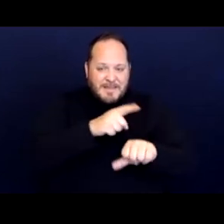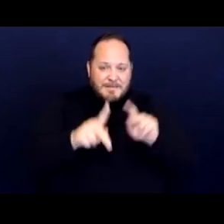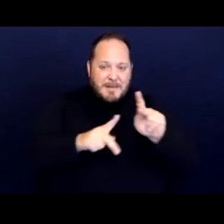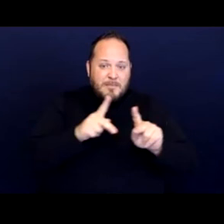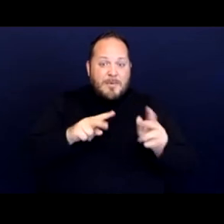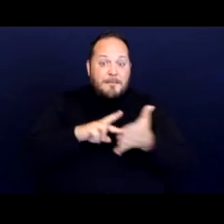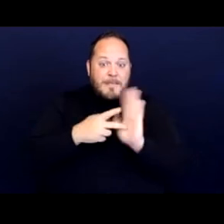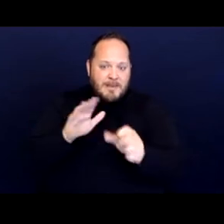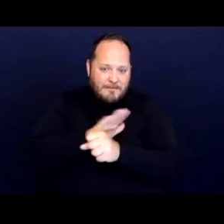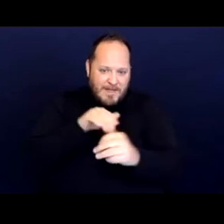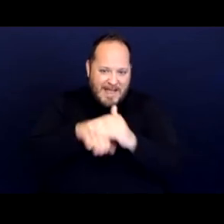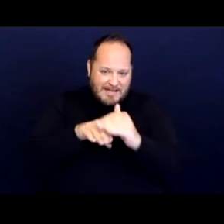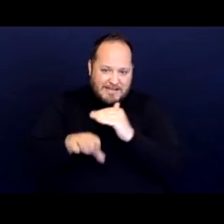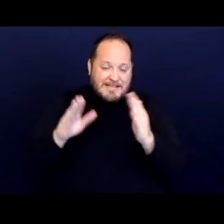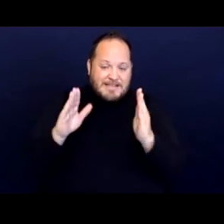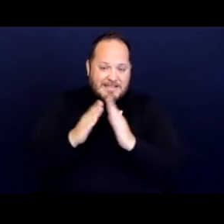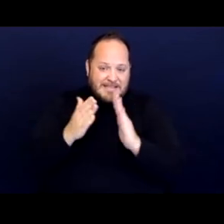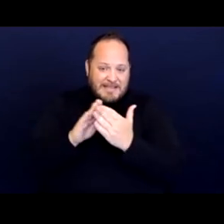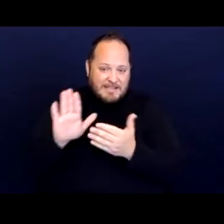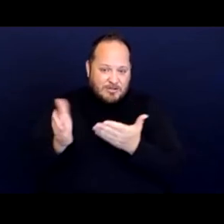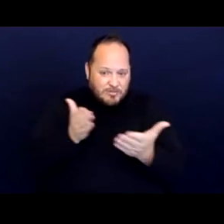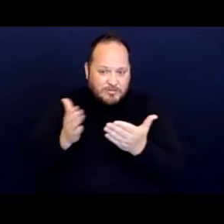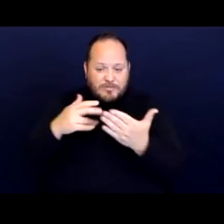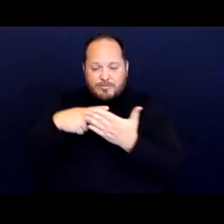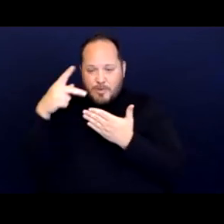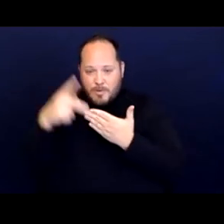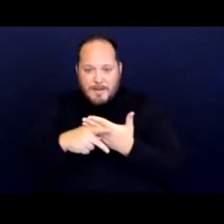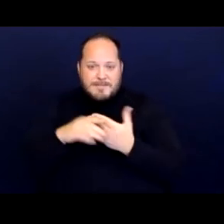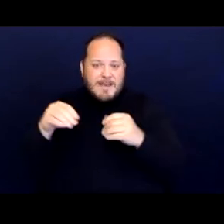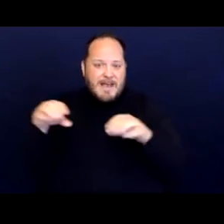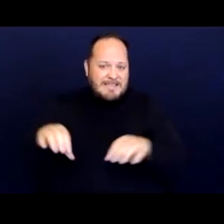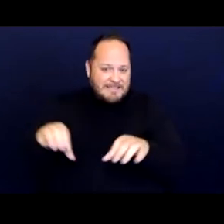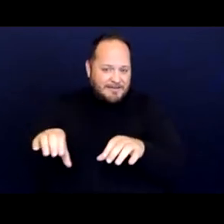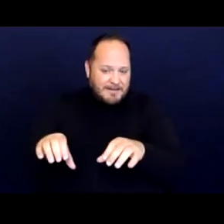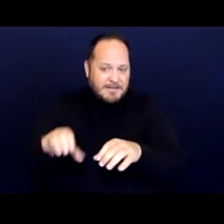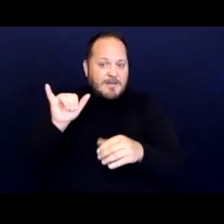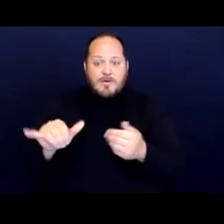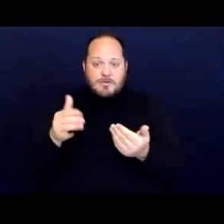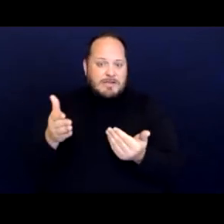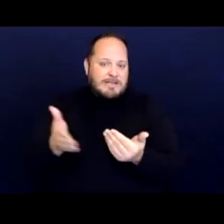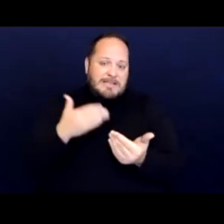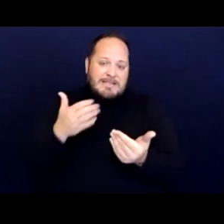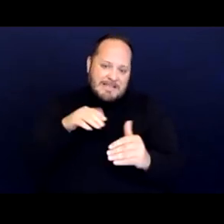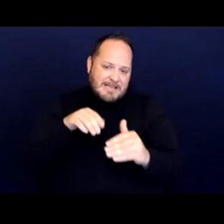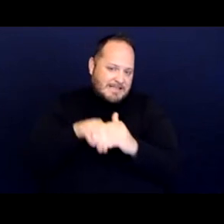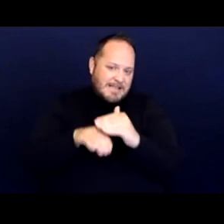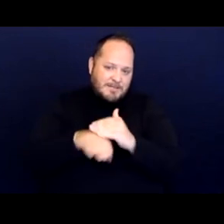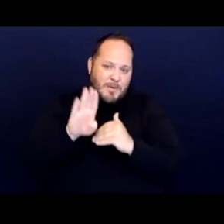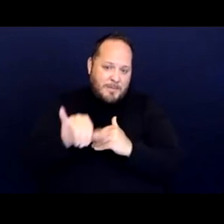to the city's services, programs, and activities which are easily accessible by others.